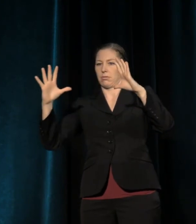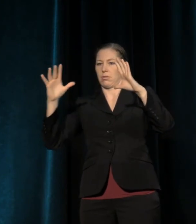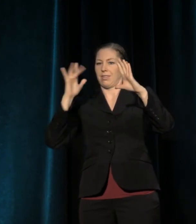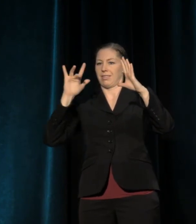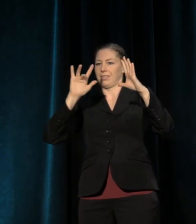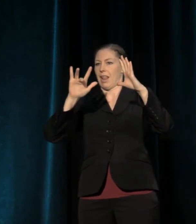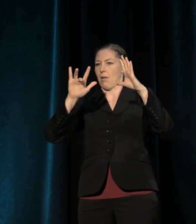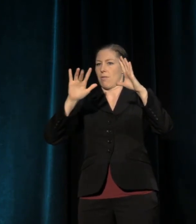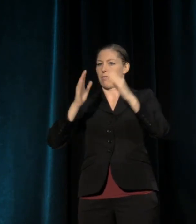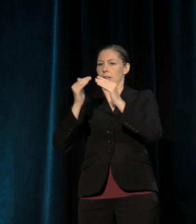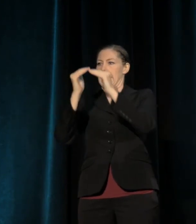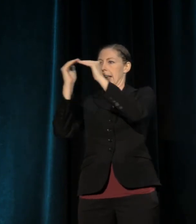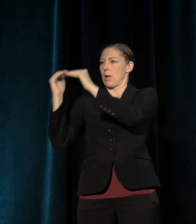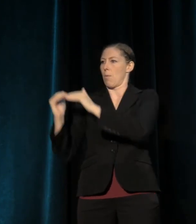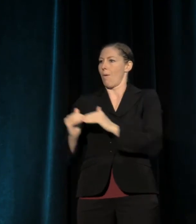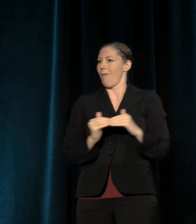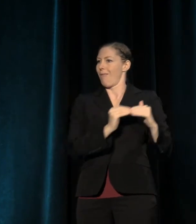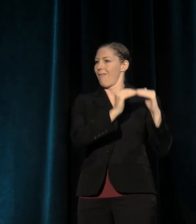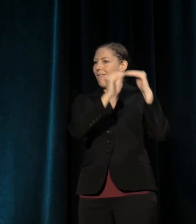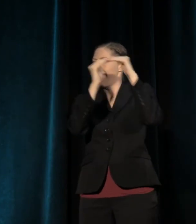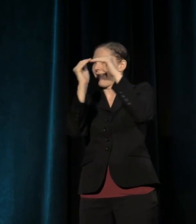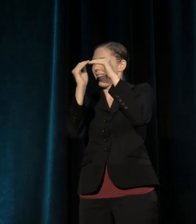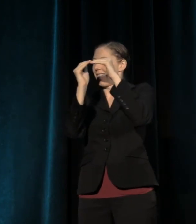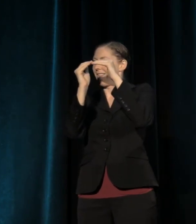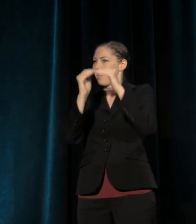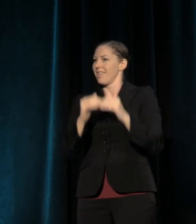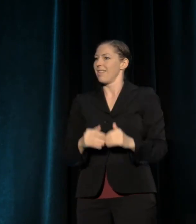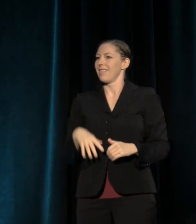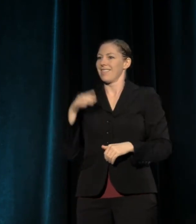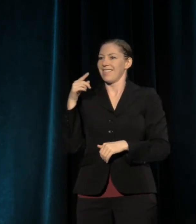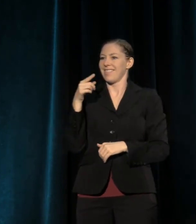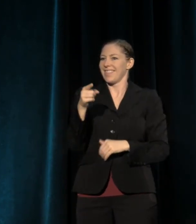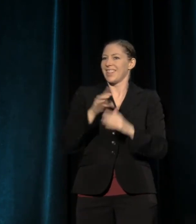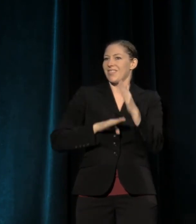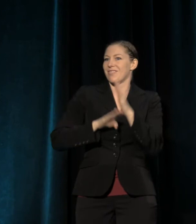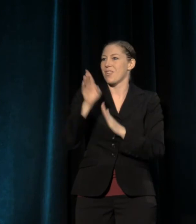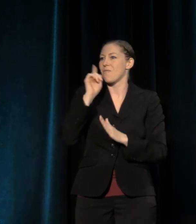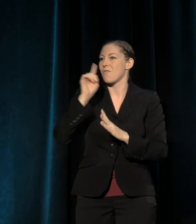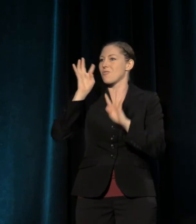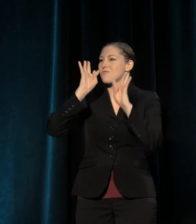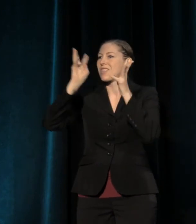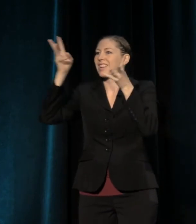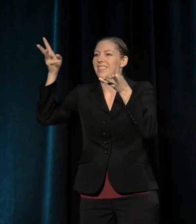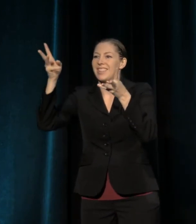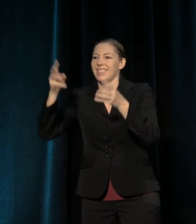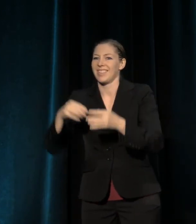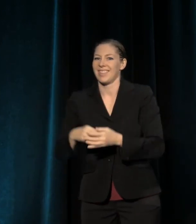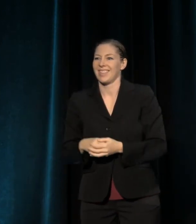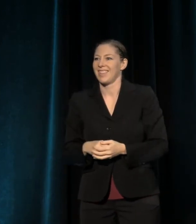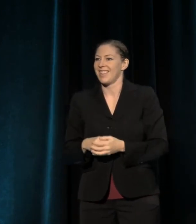The circle's also the space of creation, the cypher, right? Where tradition returns and innovation happens.